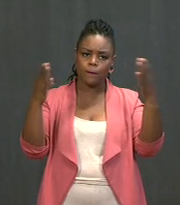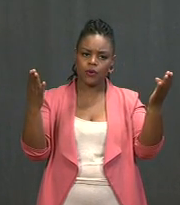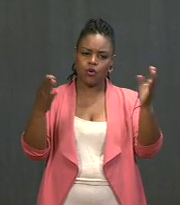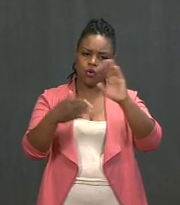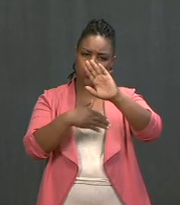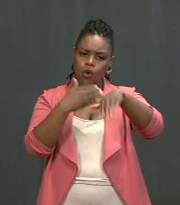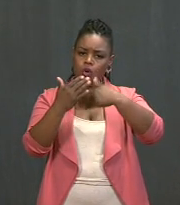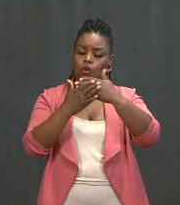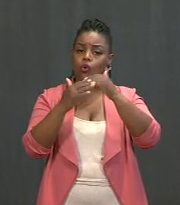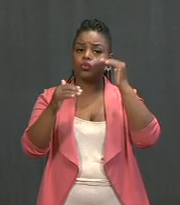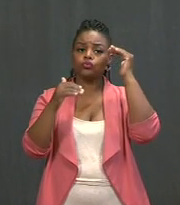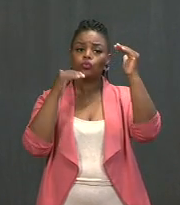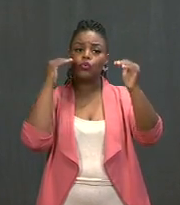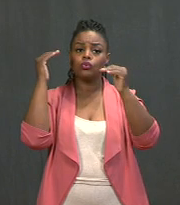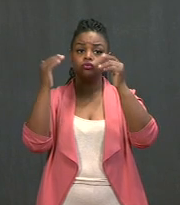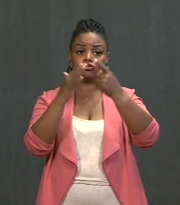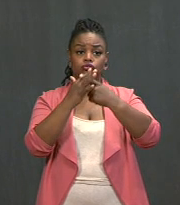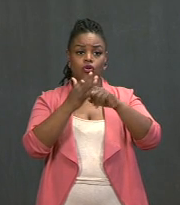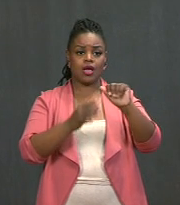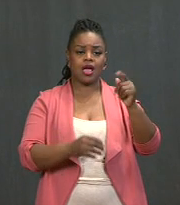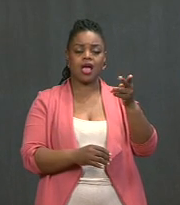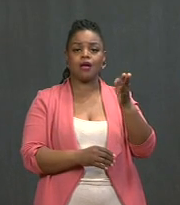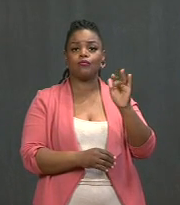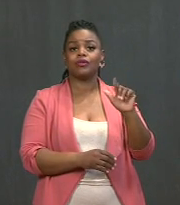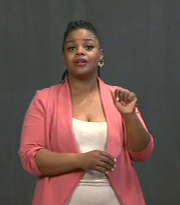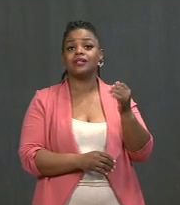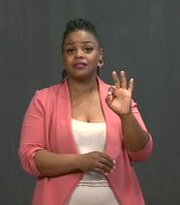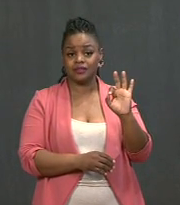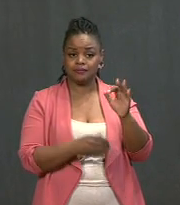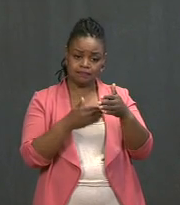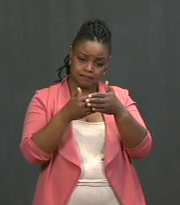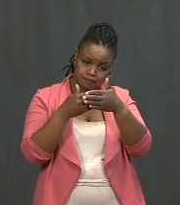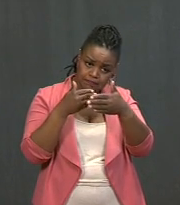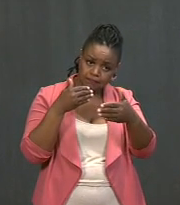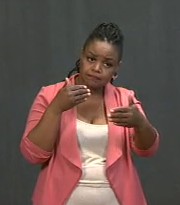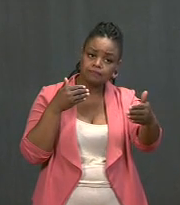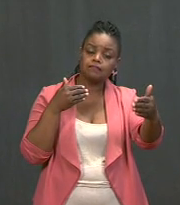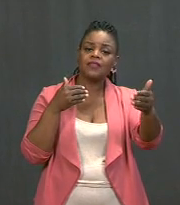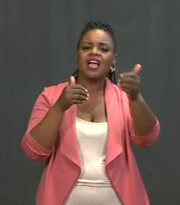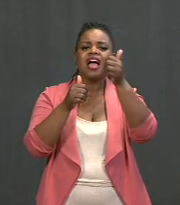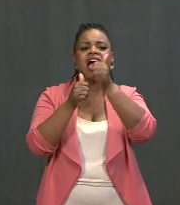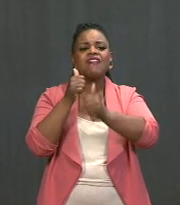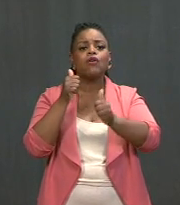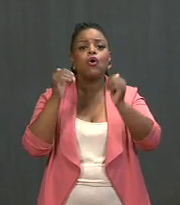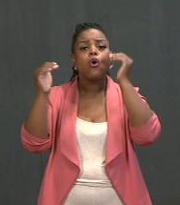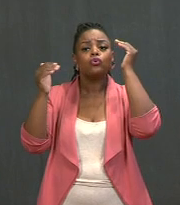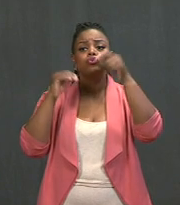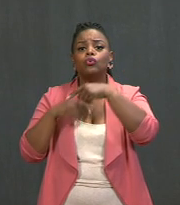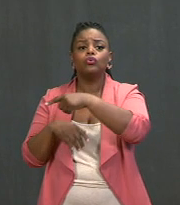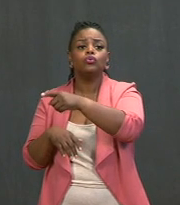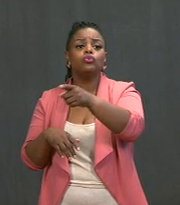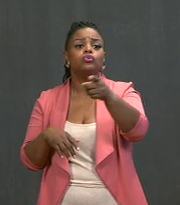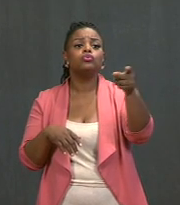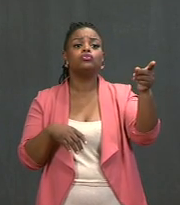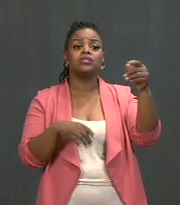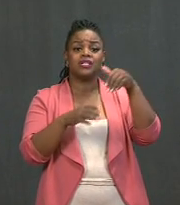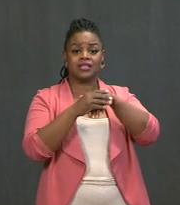But beginning April 19th, every adult in every state, every adult in this country is eligible to get in line